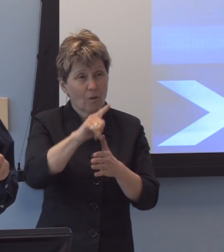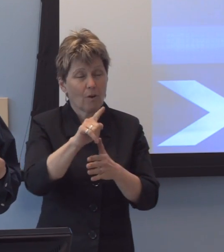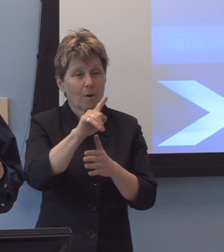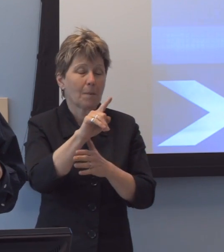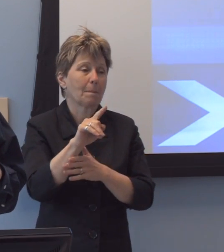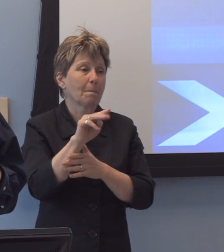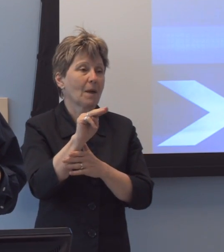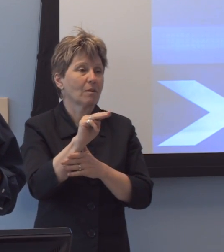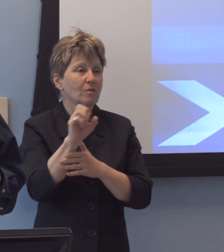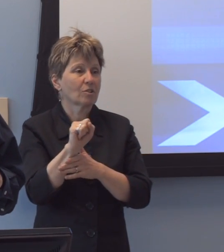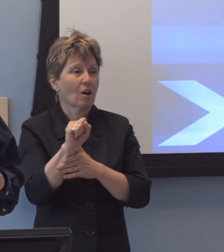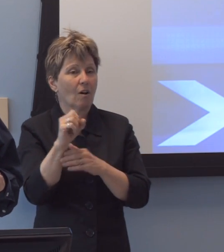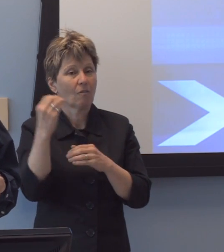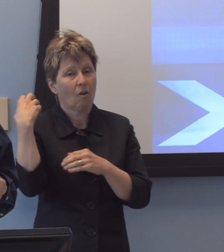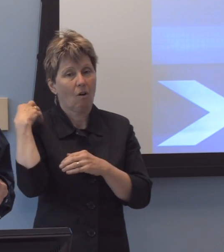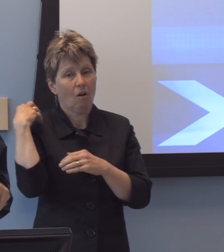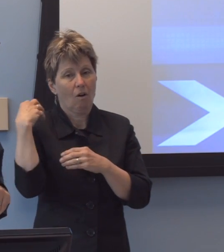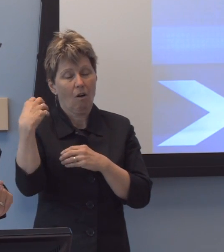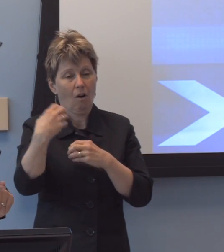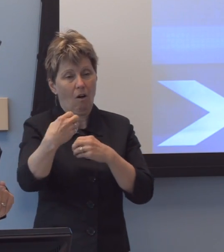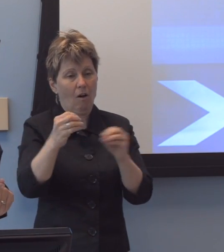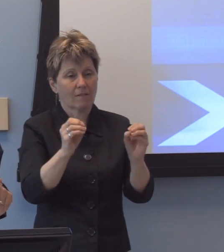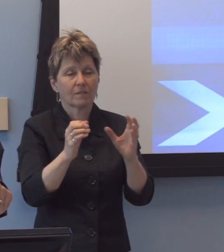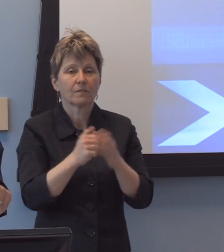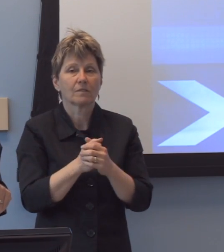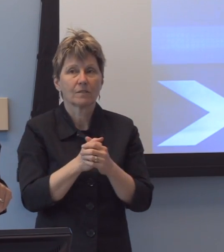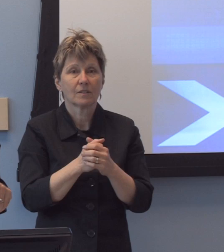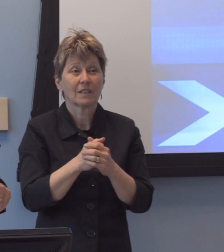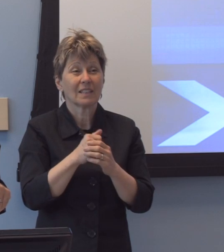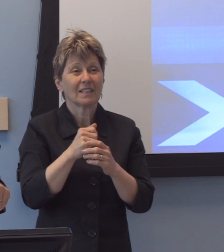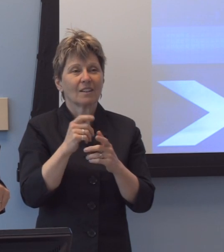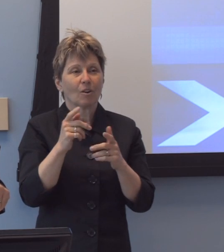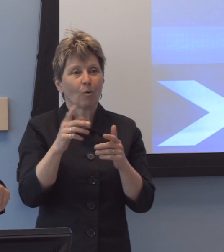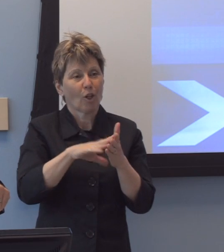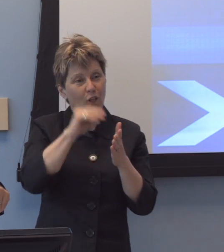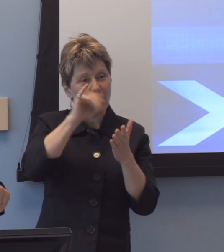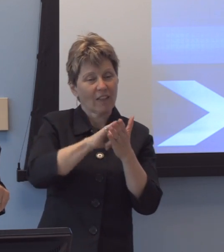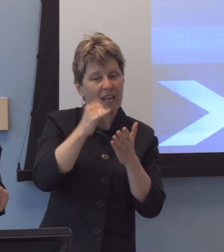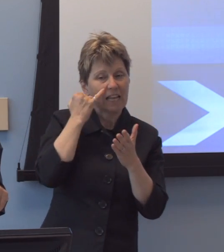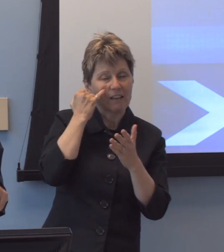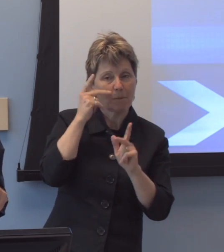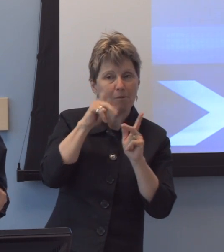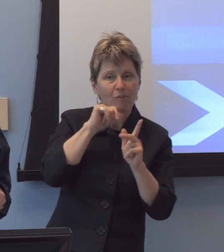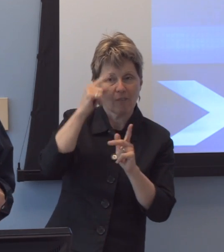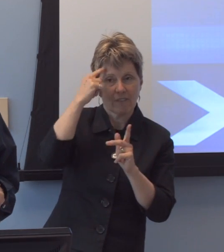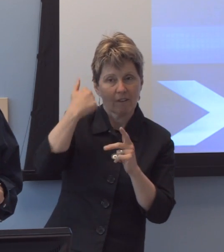uh, first, if people don't perceive themselves as having a problem, they probably won't seek a tool t-m-to avoid it.